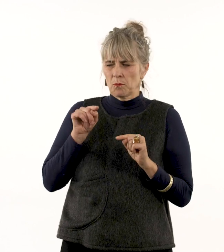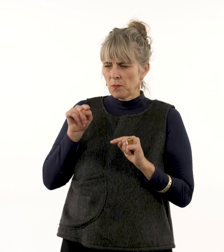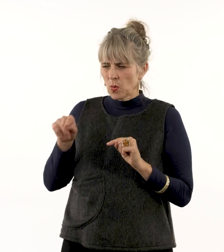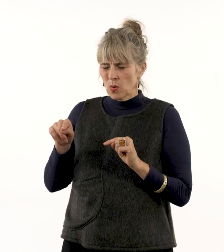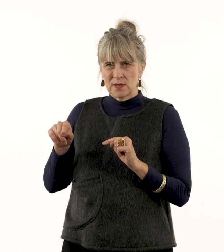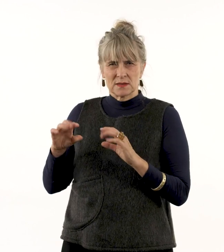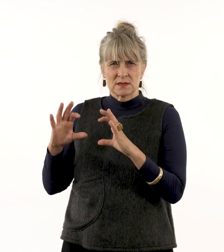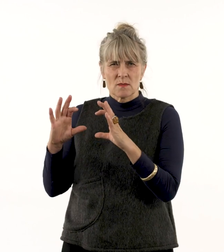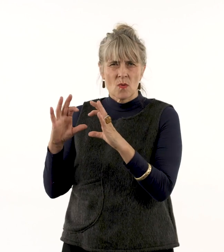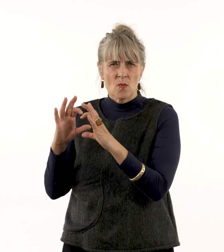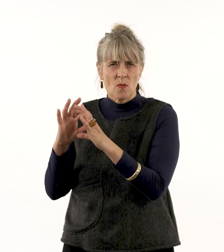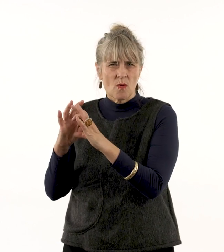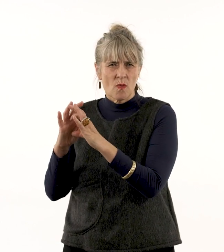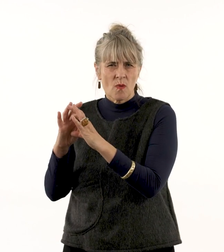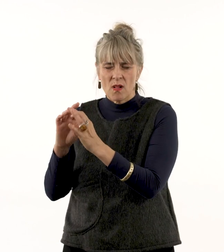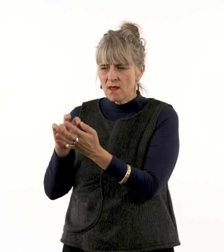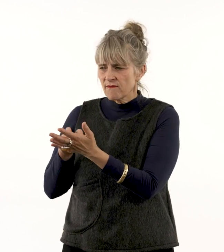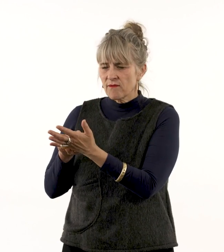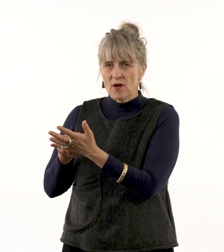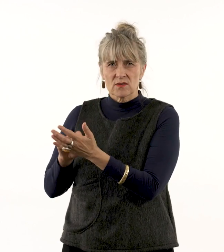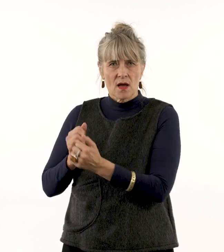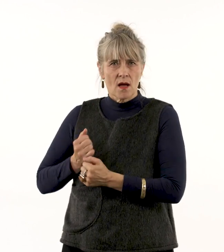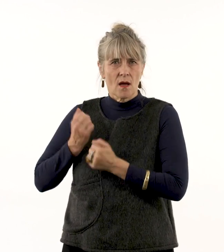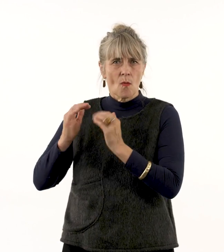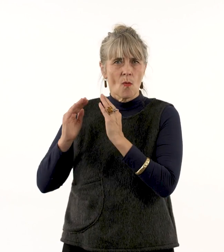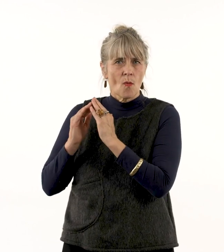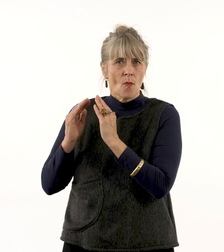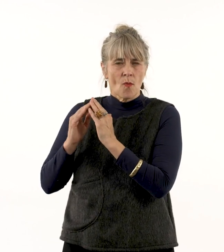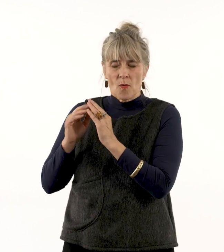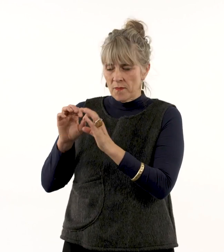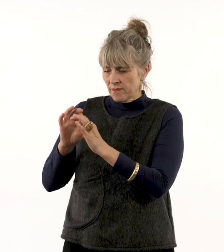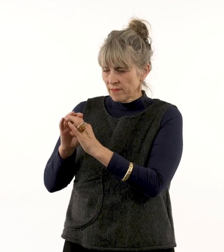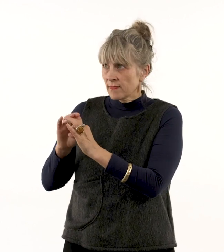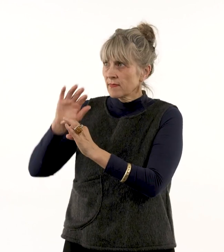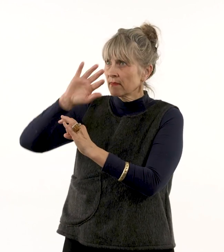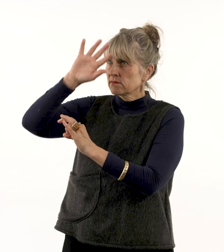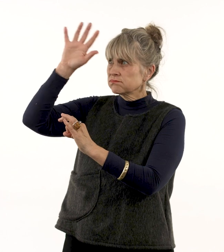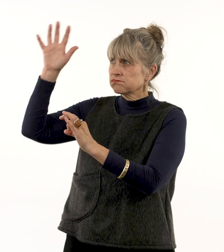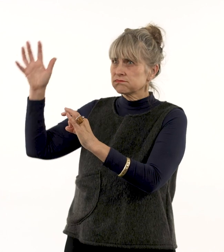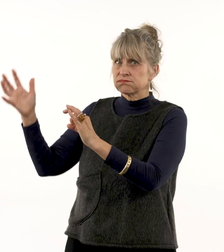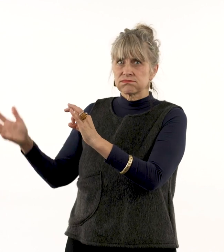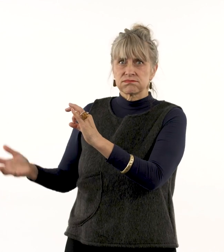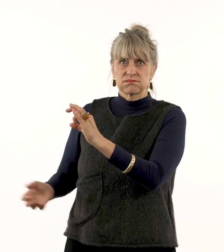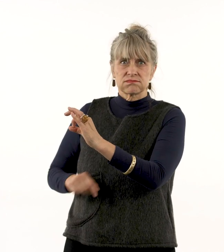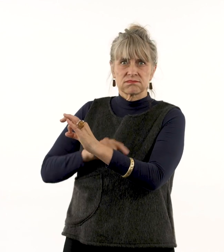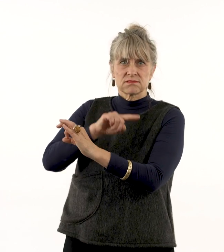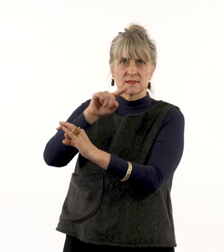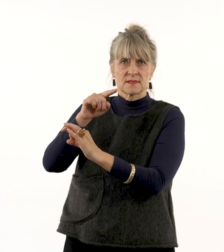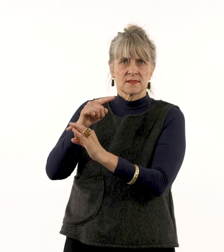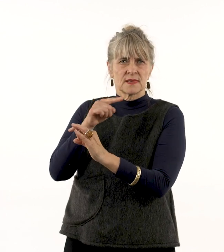and points to the smallness and fragility of our home in the cosmos.